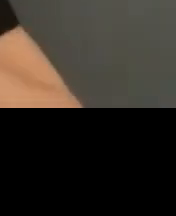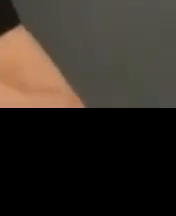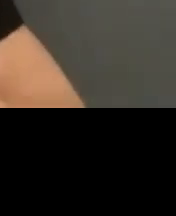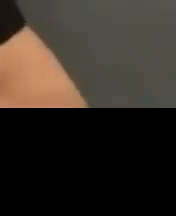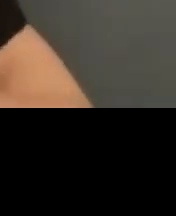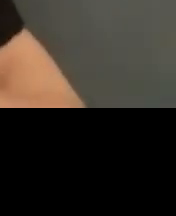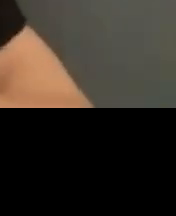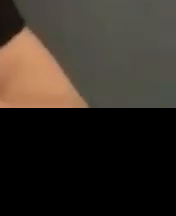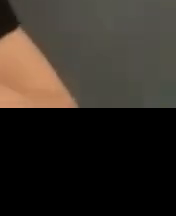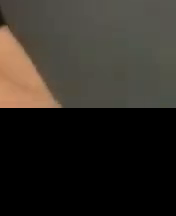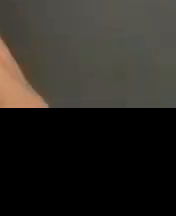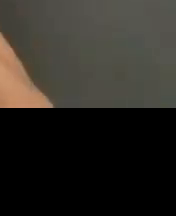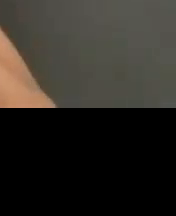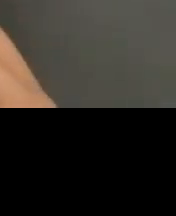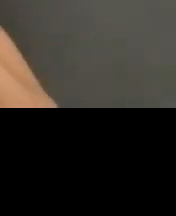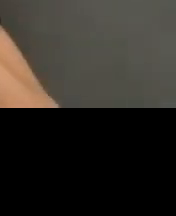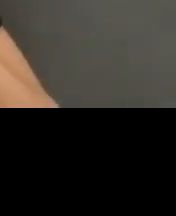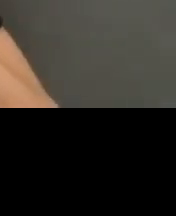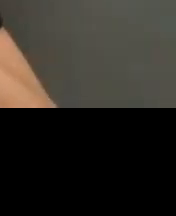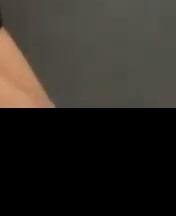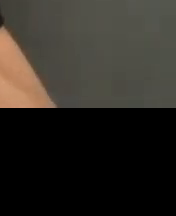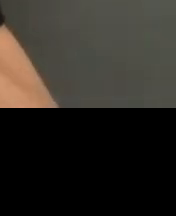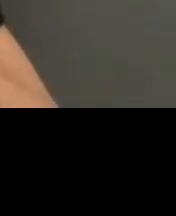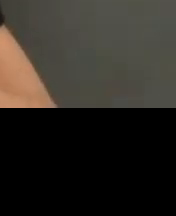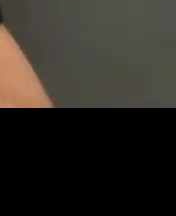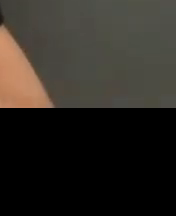our our big big things through information assistance is trying to make sure everybody